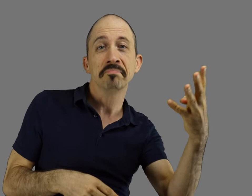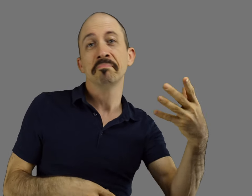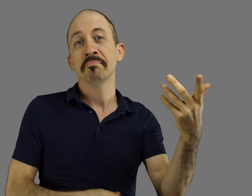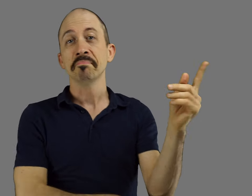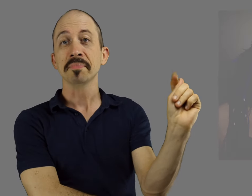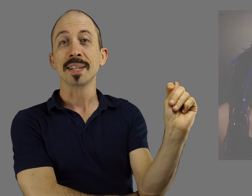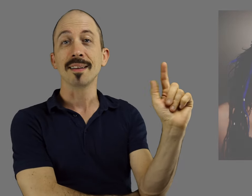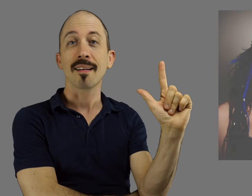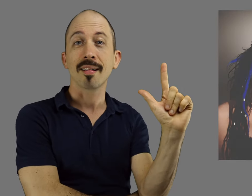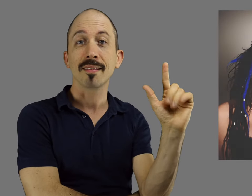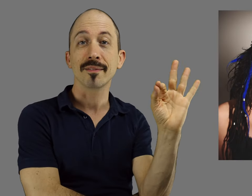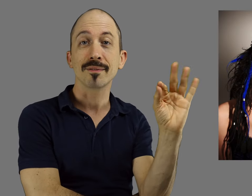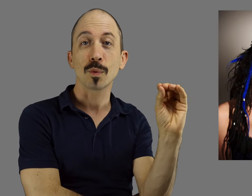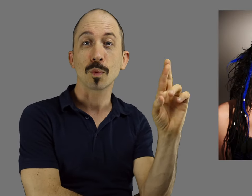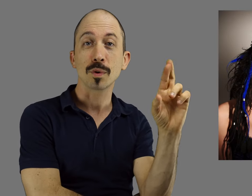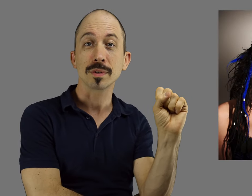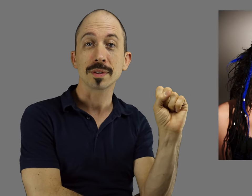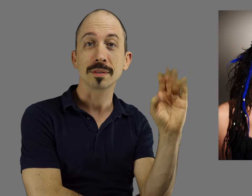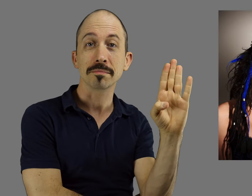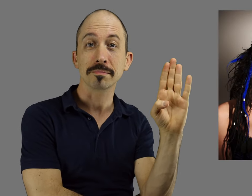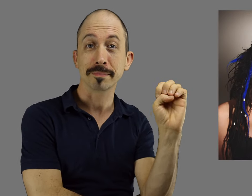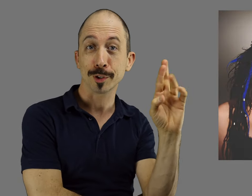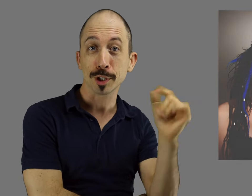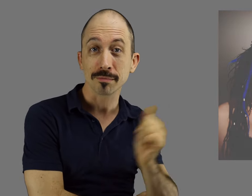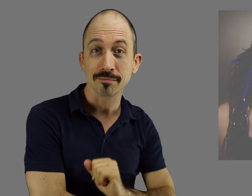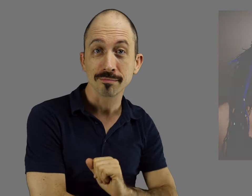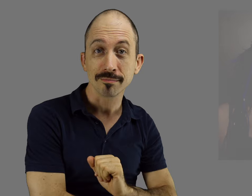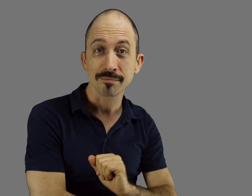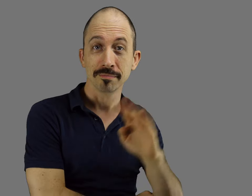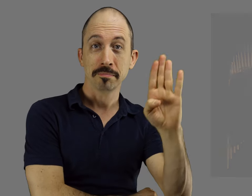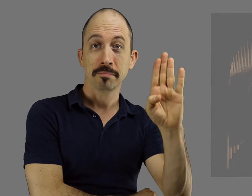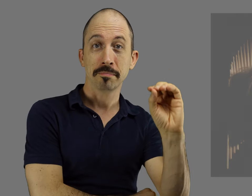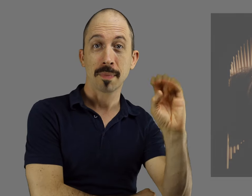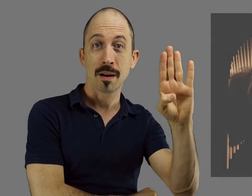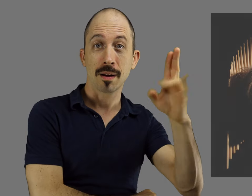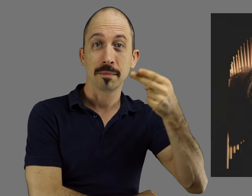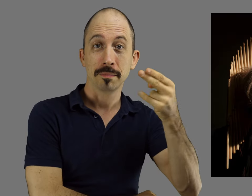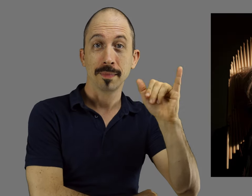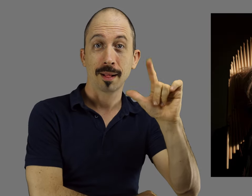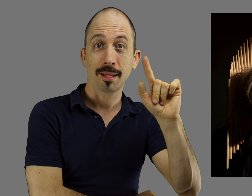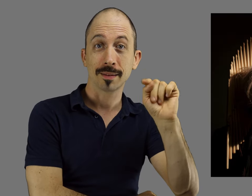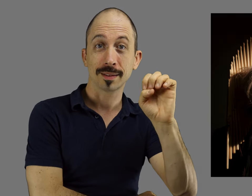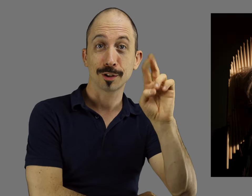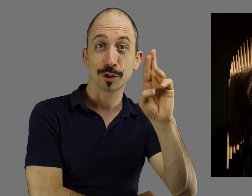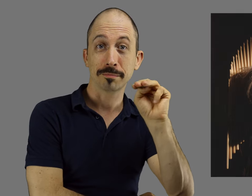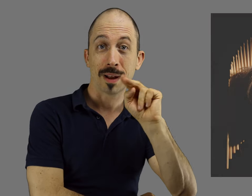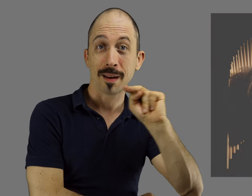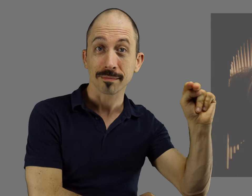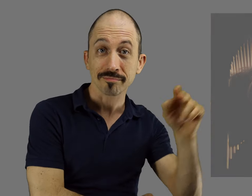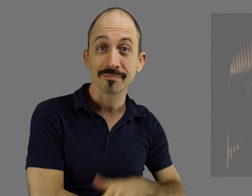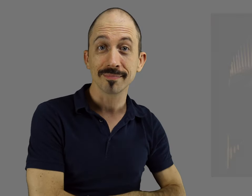T. L. Forsberg Bob Hiltermann...